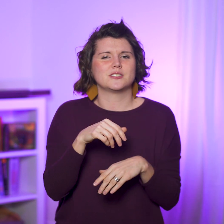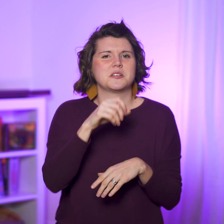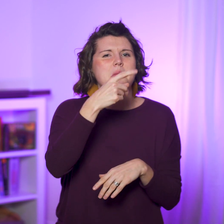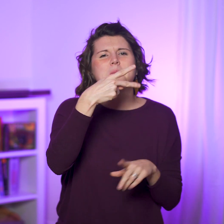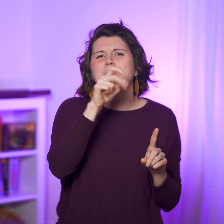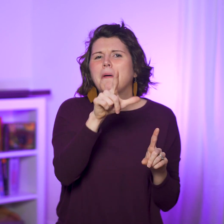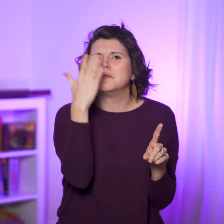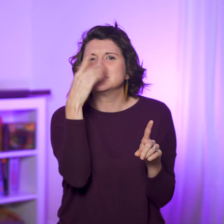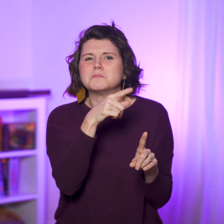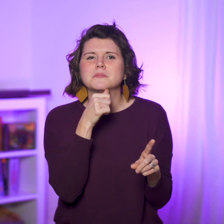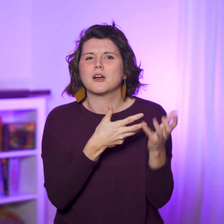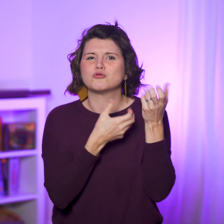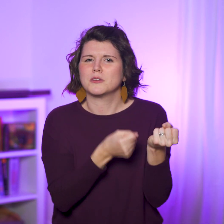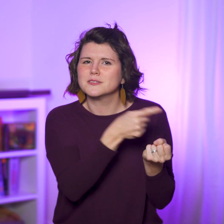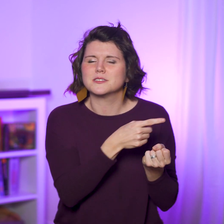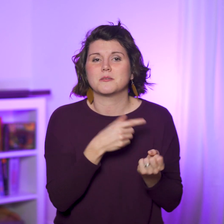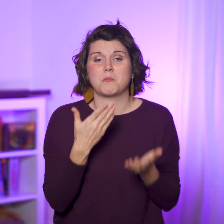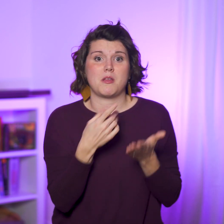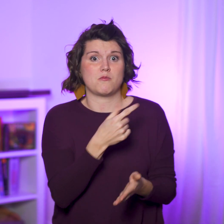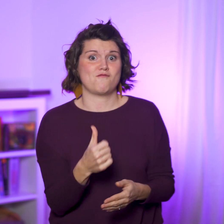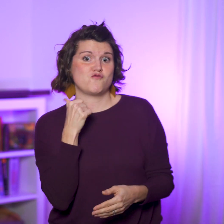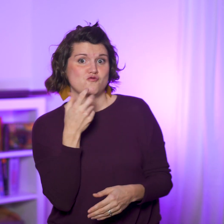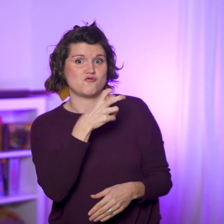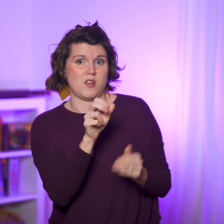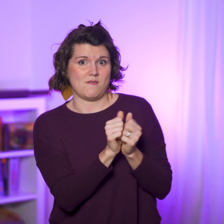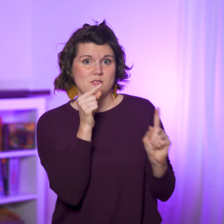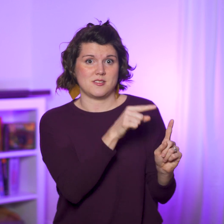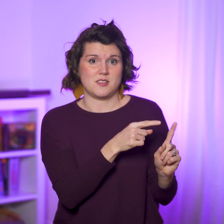so Paul doesn’t trust him and refuses to travel with him.